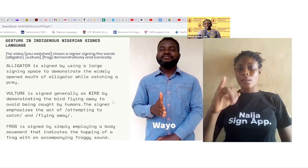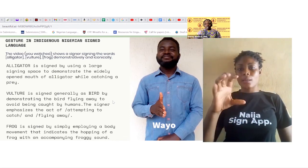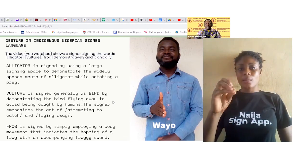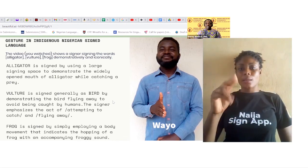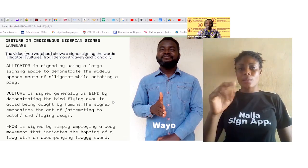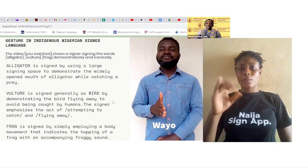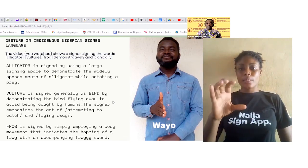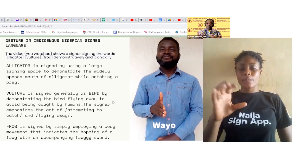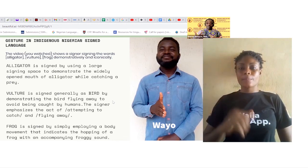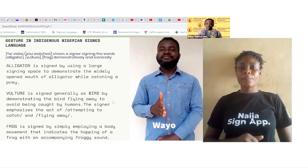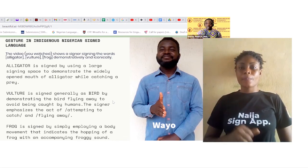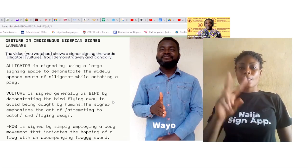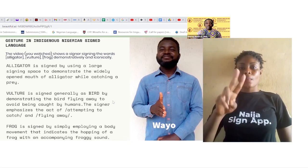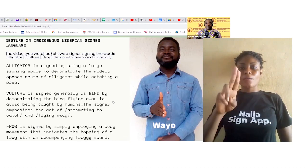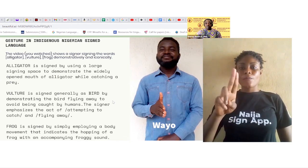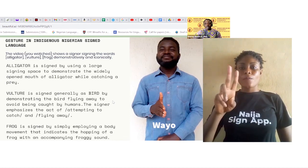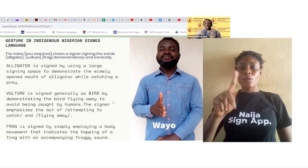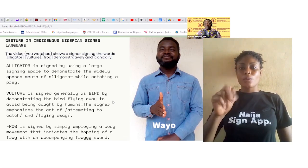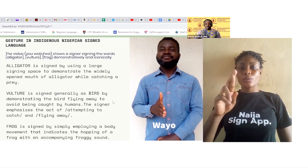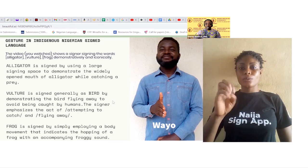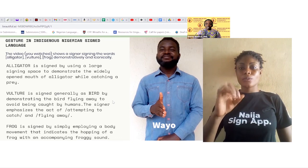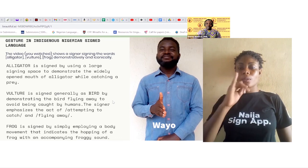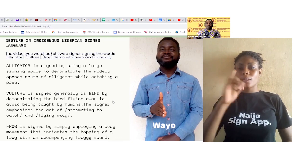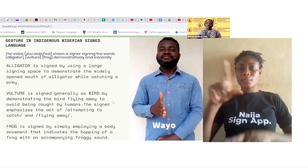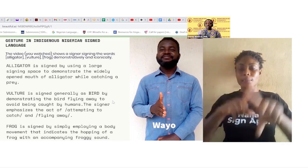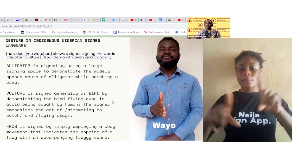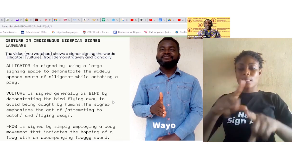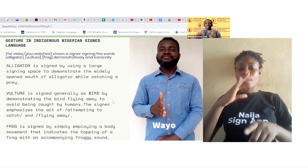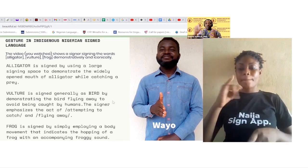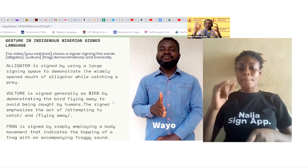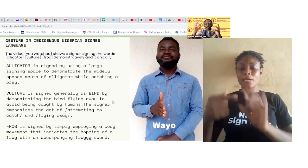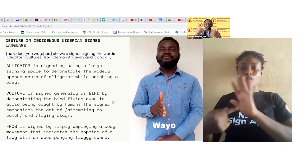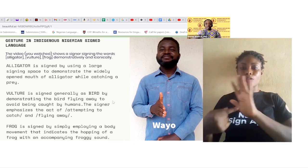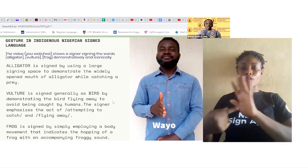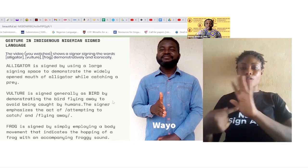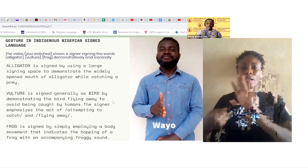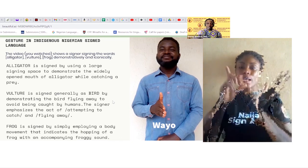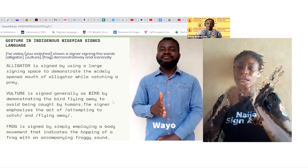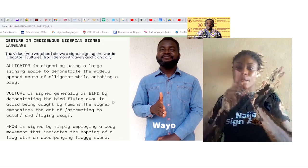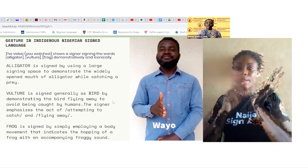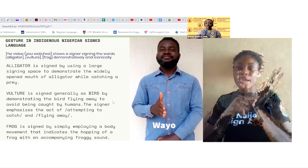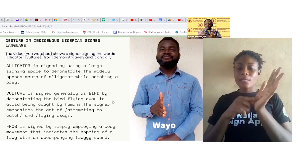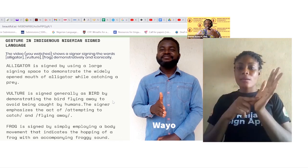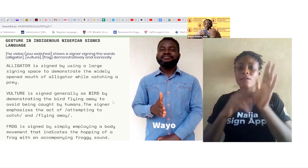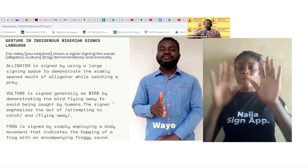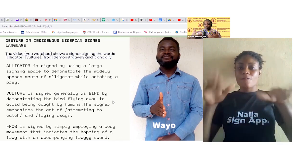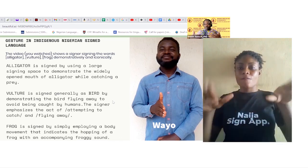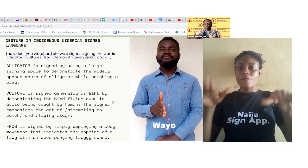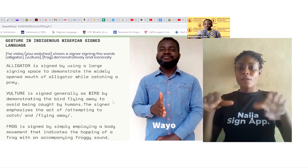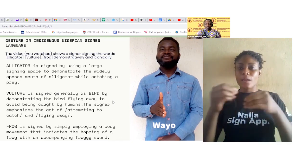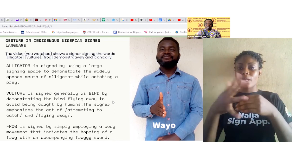generally as a bird by demonstrating the bird flying away and to avoid being caught by humans